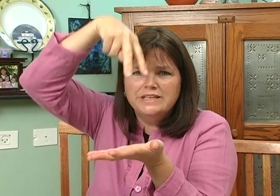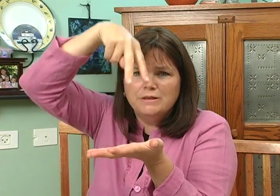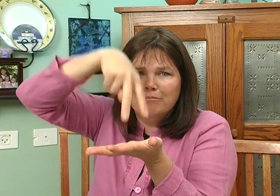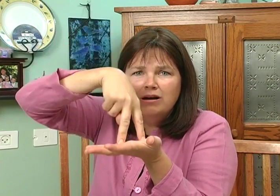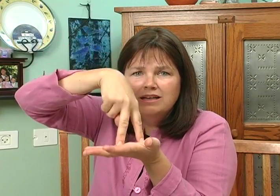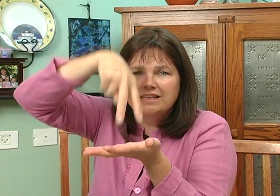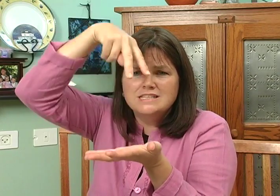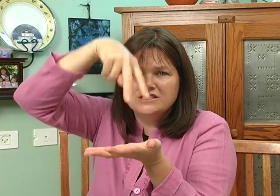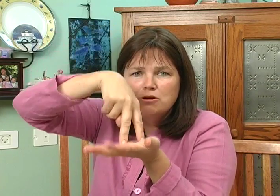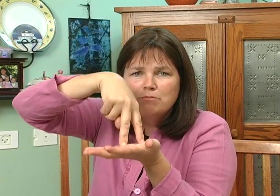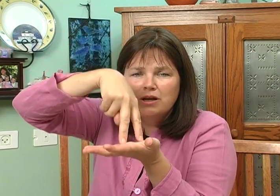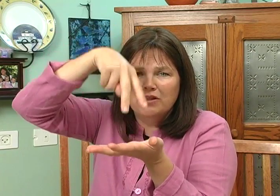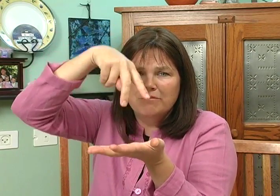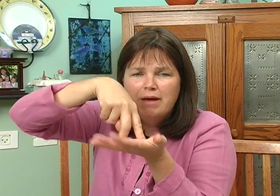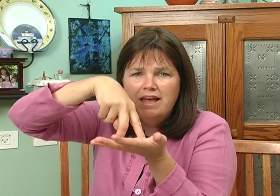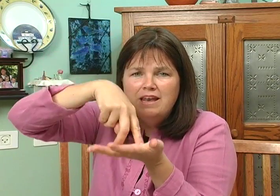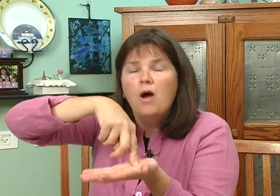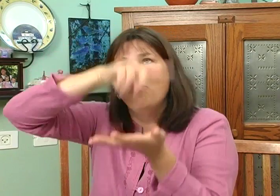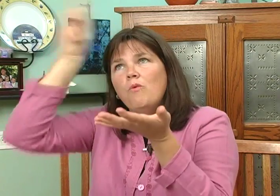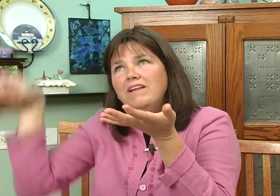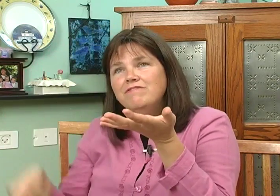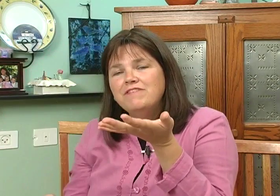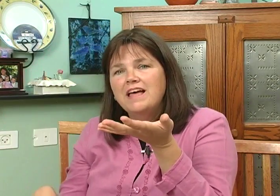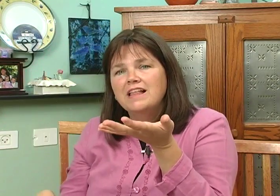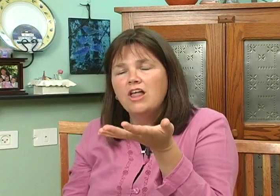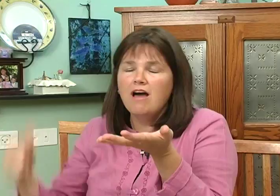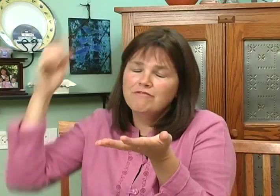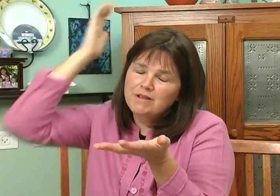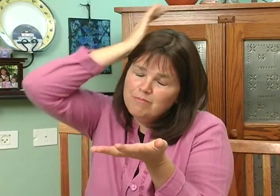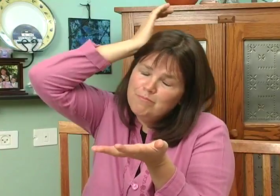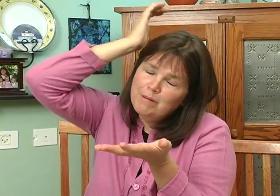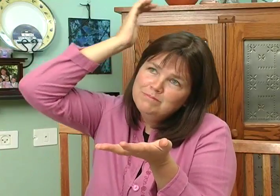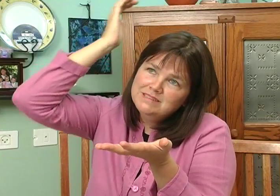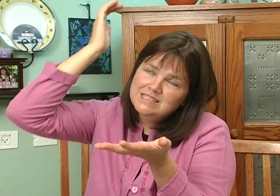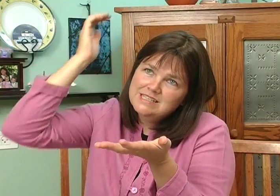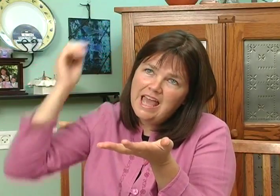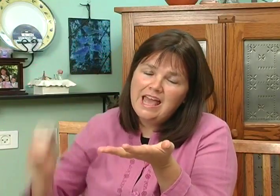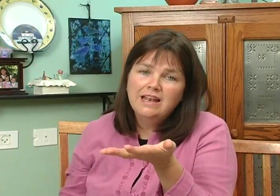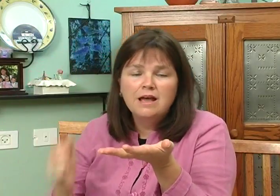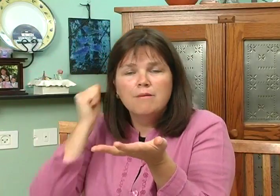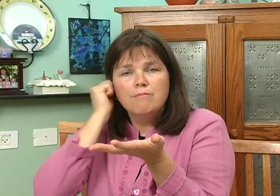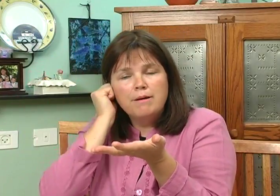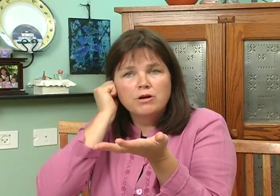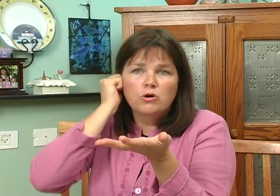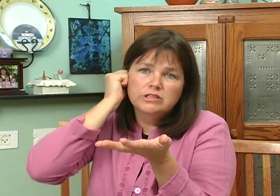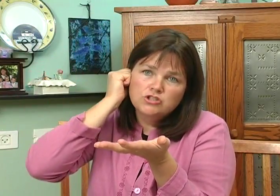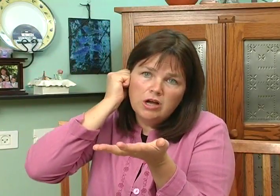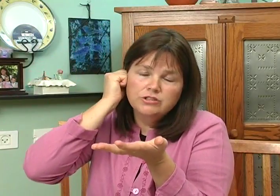little monkeys jumping on the bed one fell off and bumped his head momma called the doctor